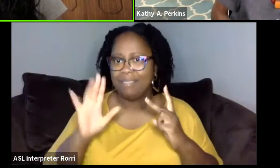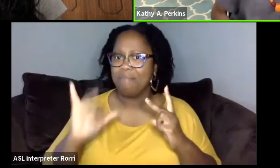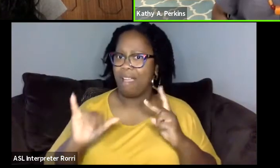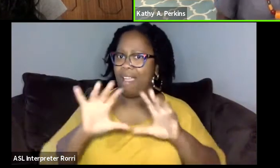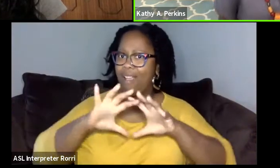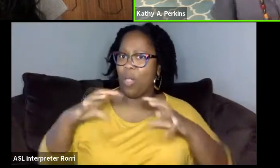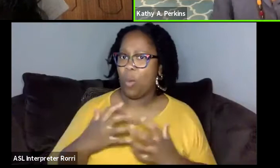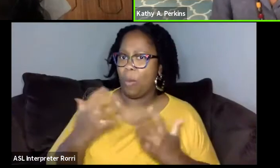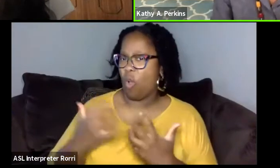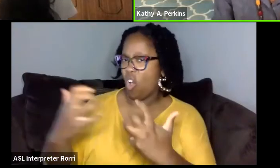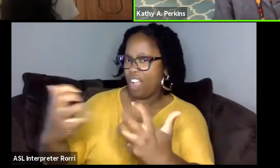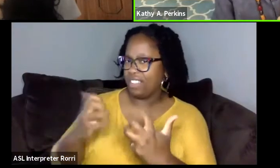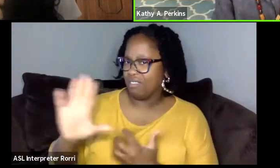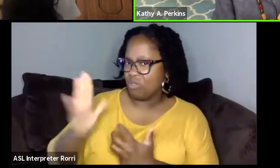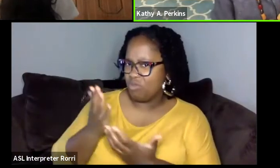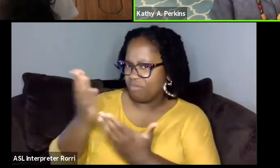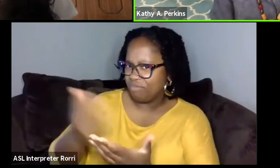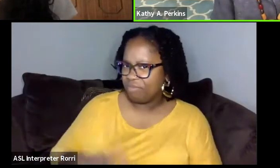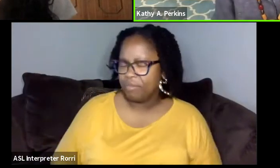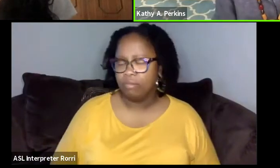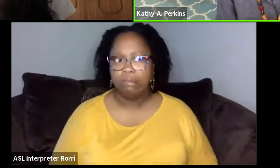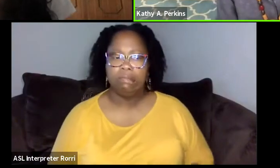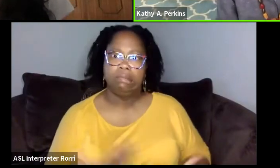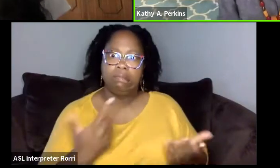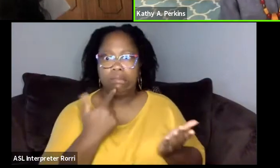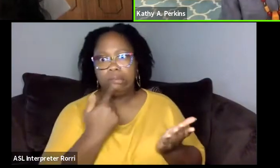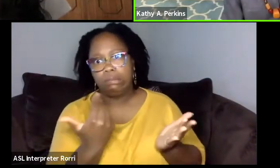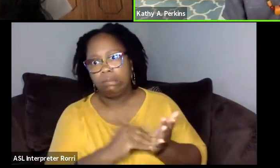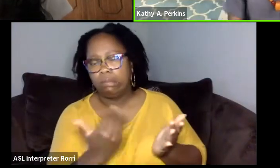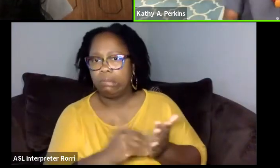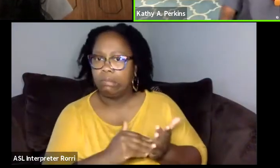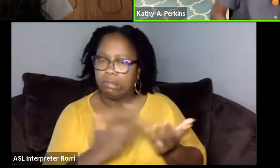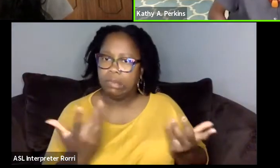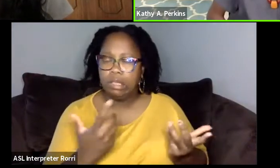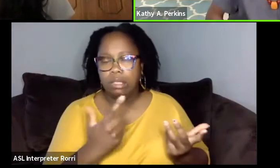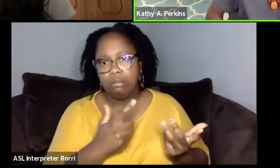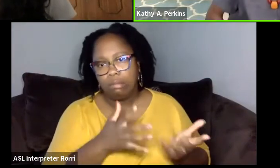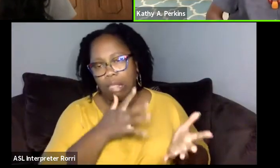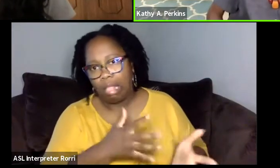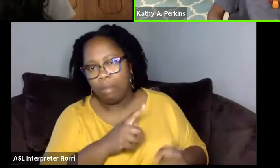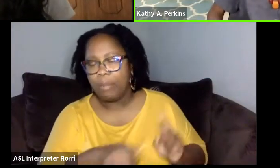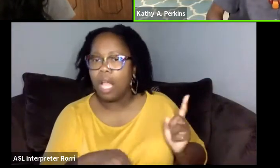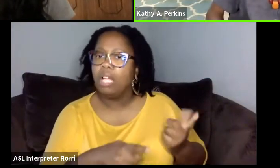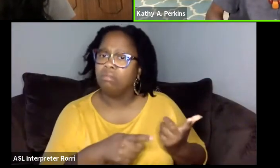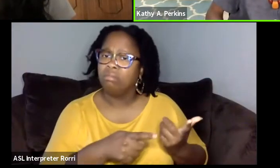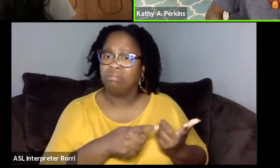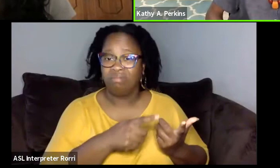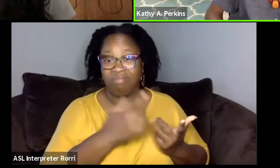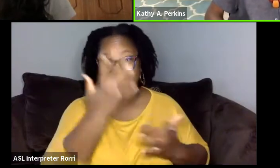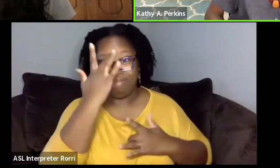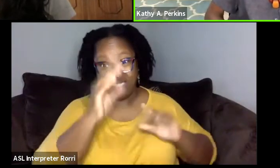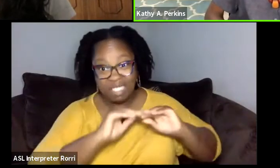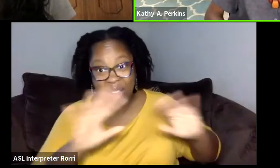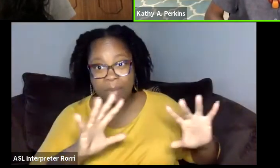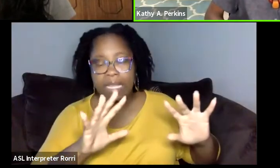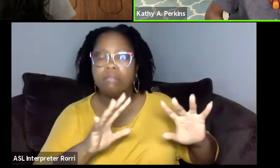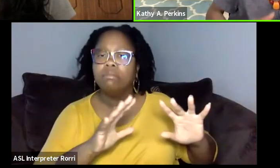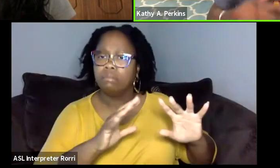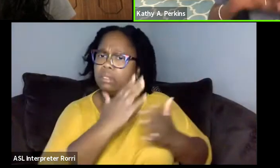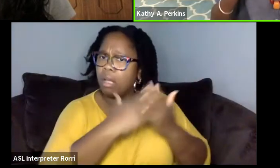Well, you know, and again, I hate to keep saying this, there've been some good things that have come out of the pandemic and because of the pandemic, like I said,